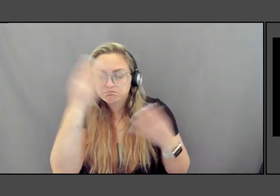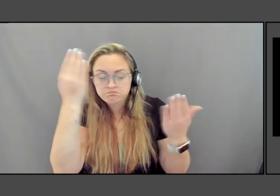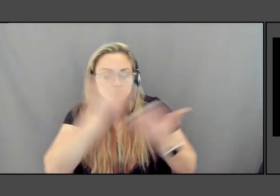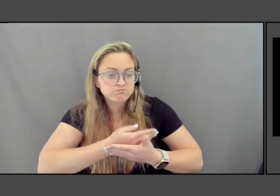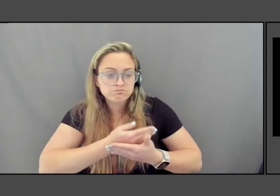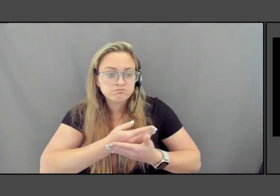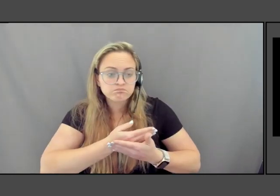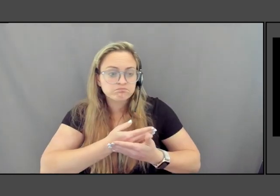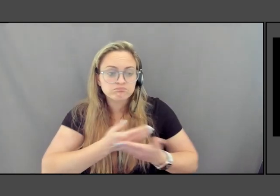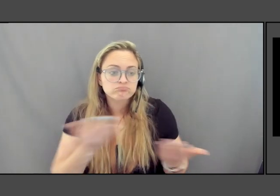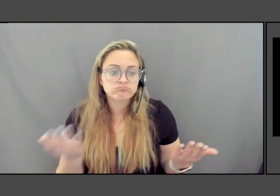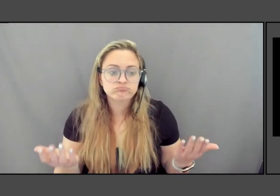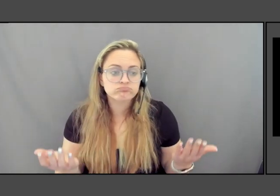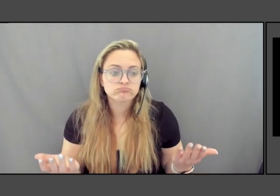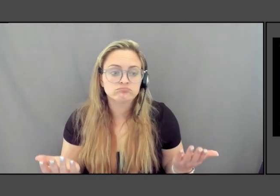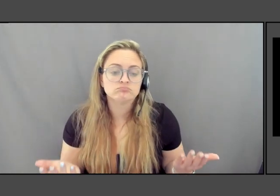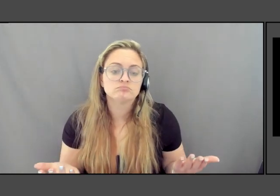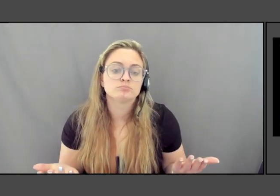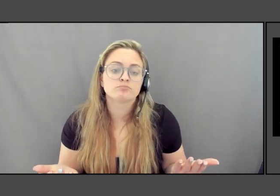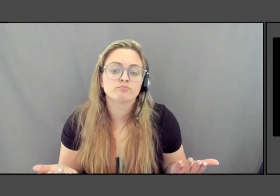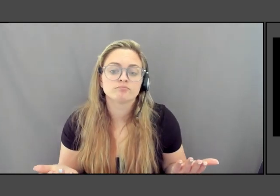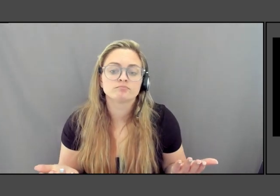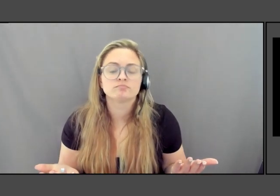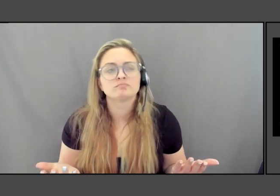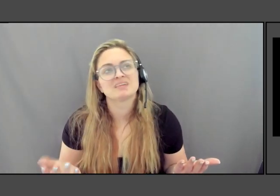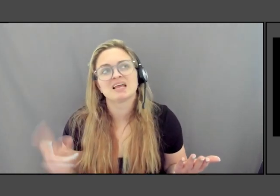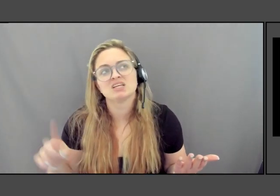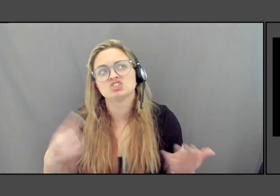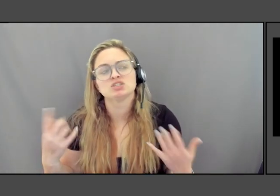and yet and it's it's just so hurtful you know